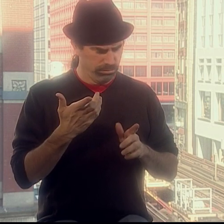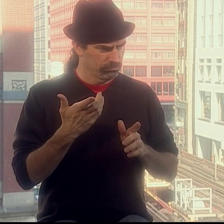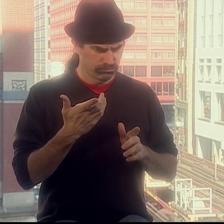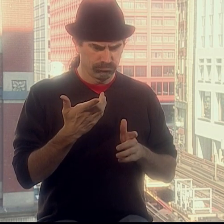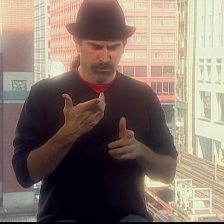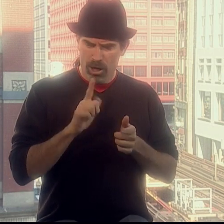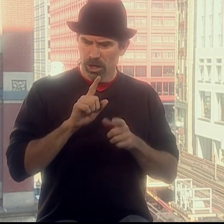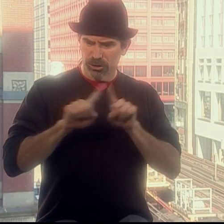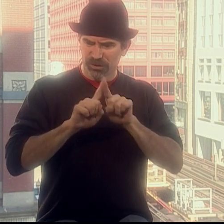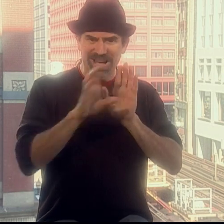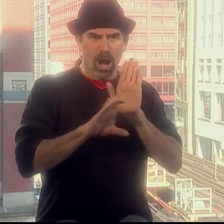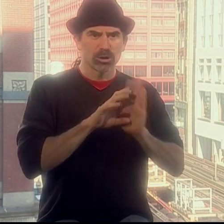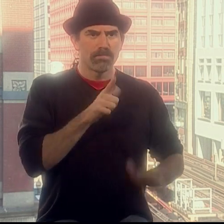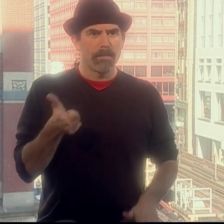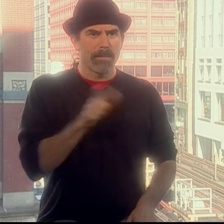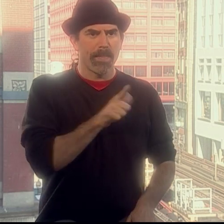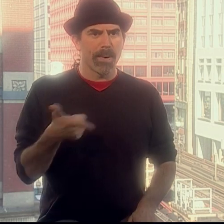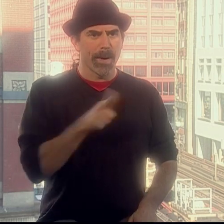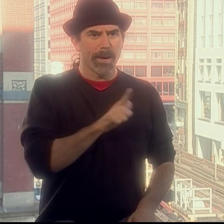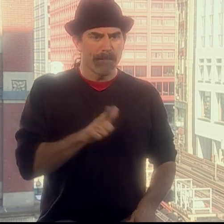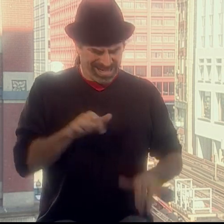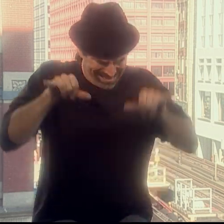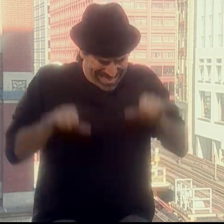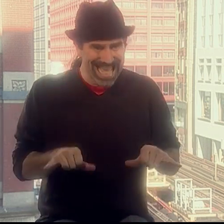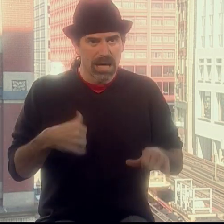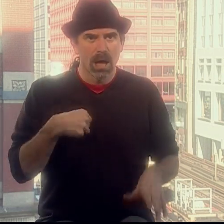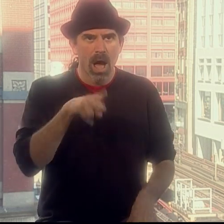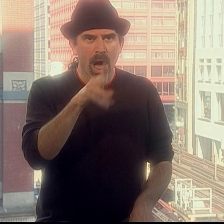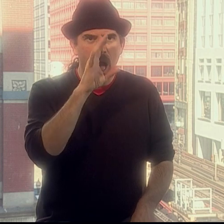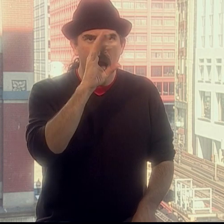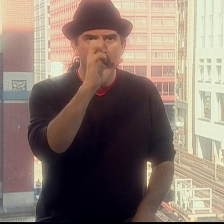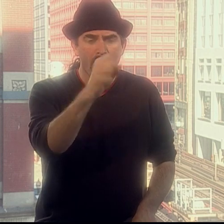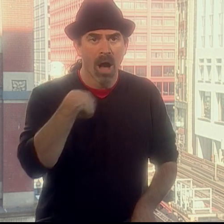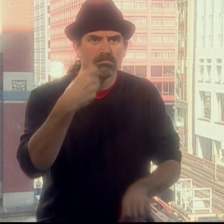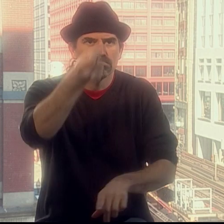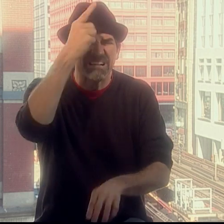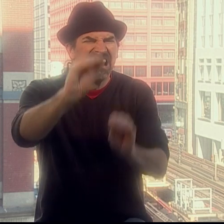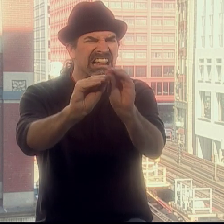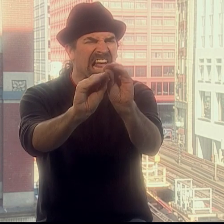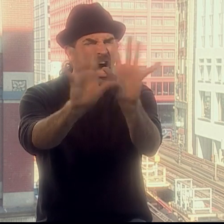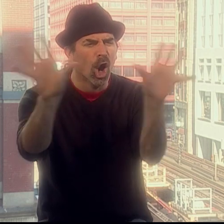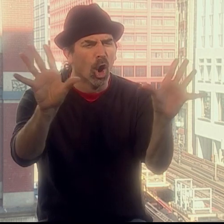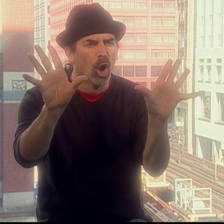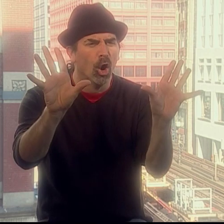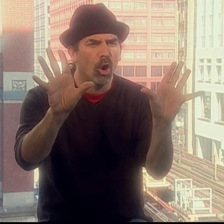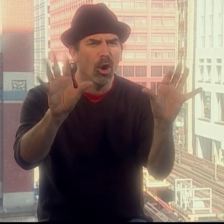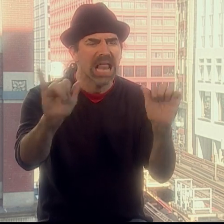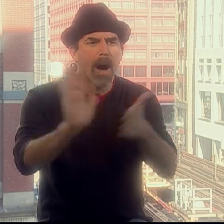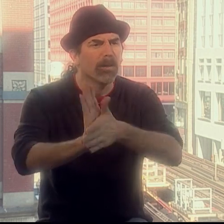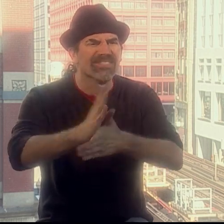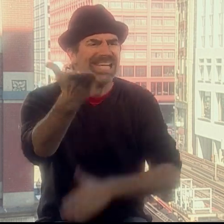He went back and forth becoming the characters and not moving an inch! I was completely fascinated!